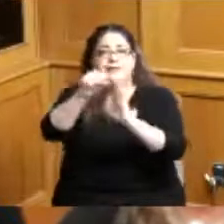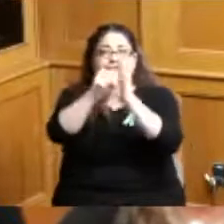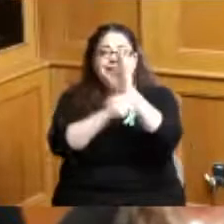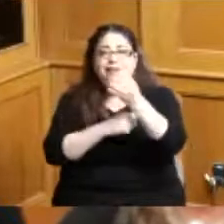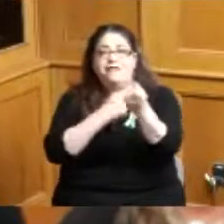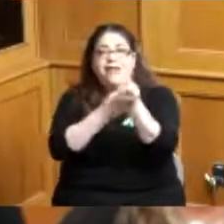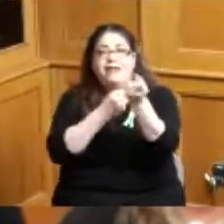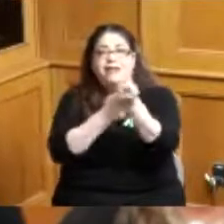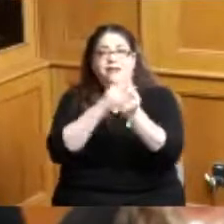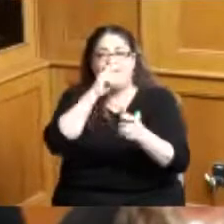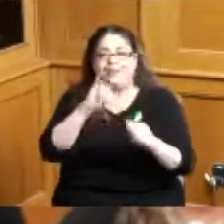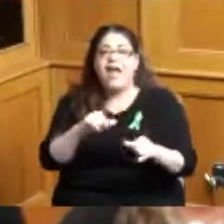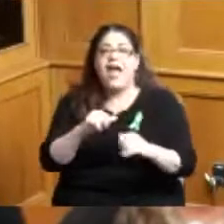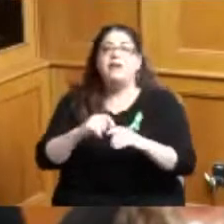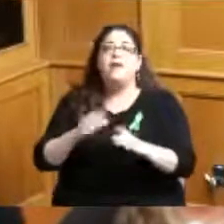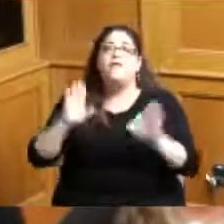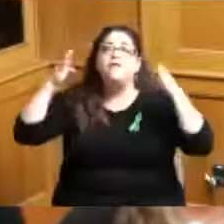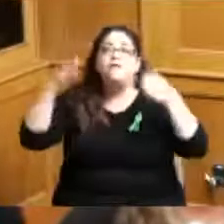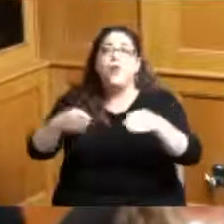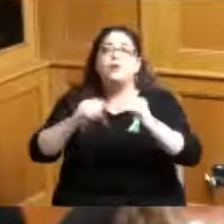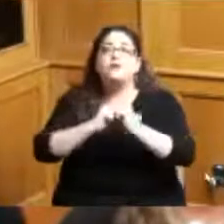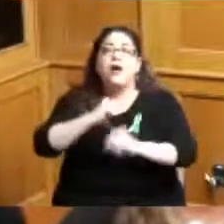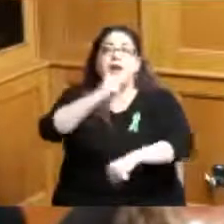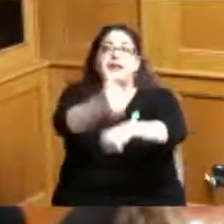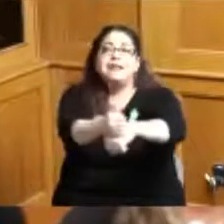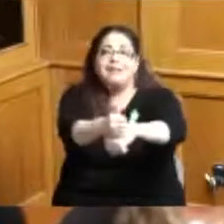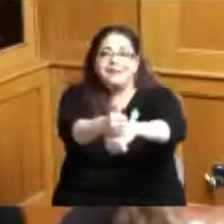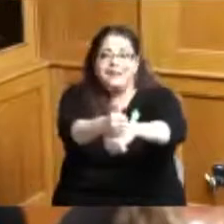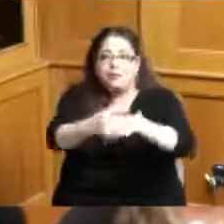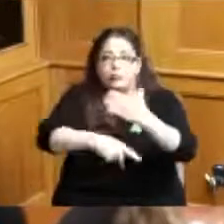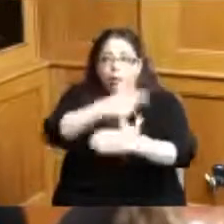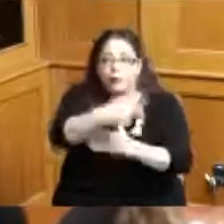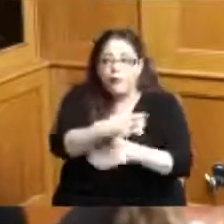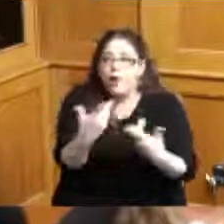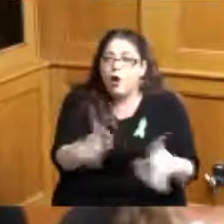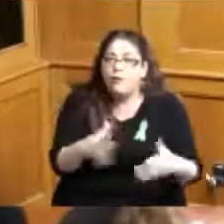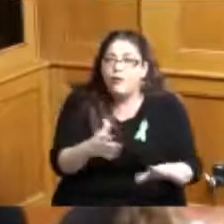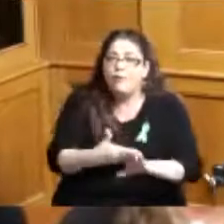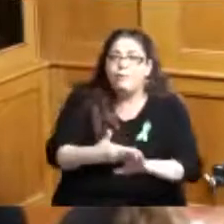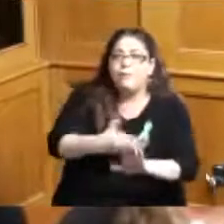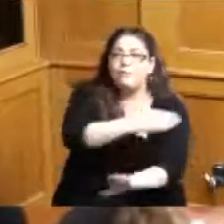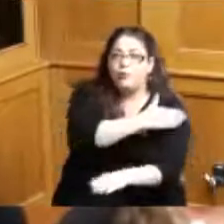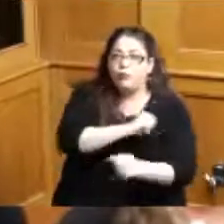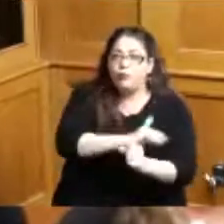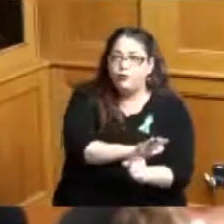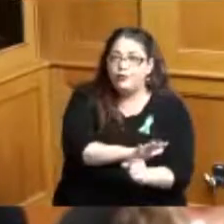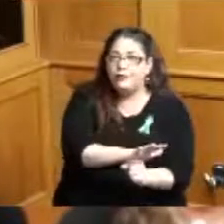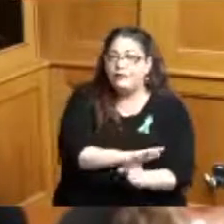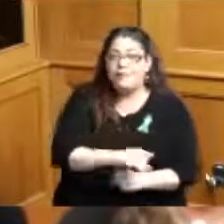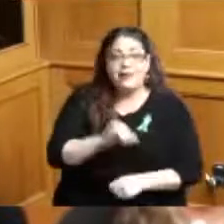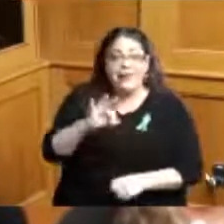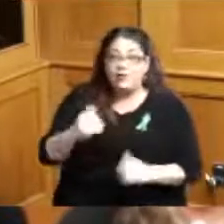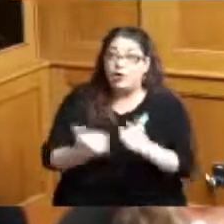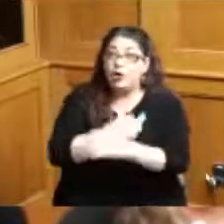on existing programs and their existing staff it also doesn't pay them for the five to forty